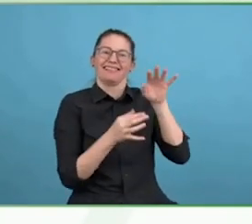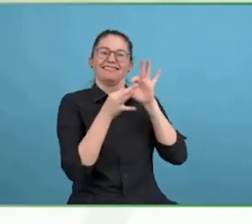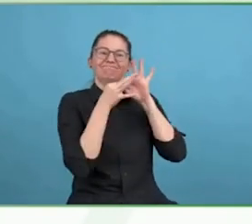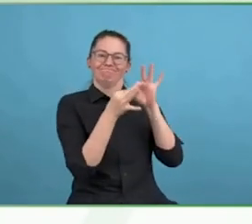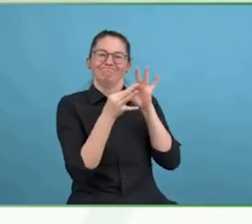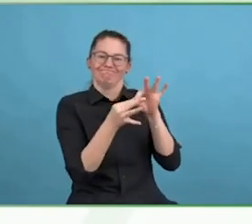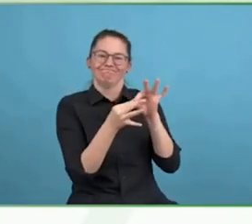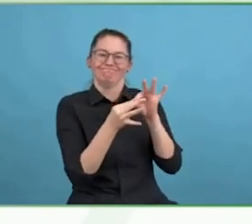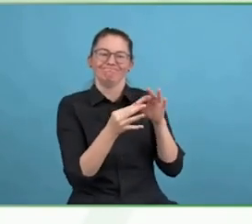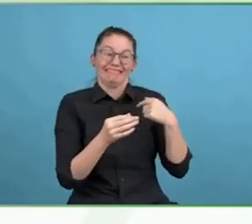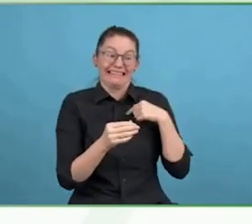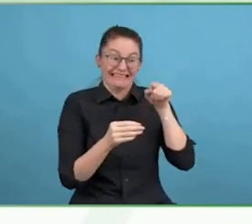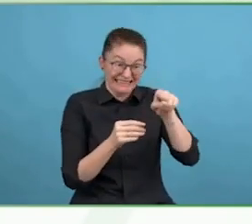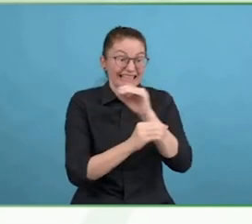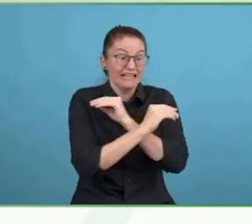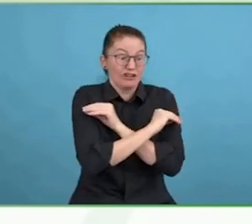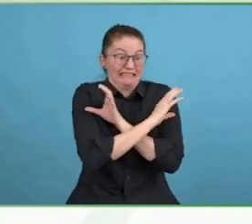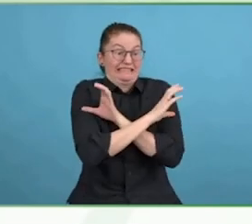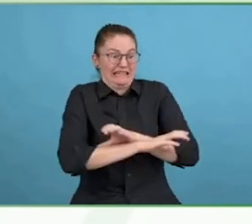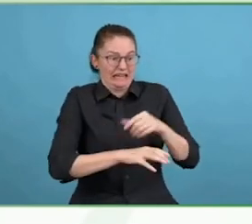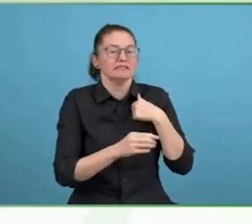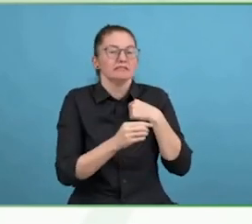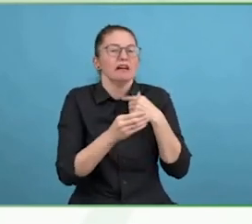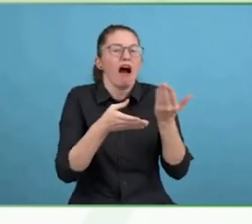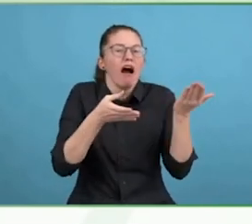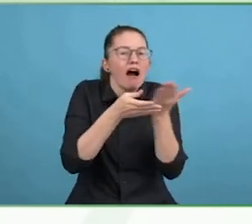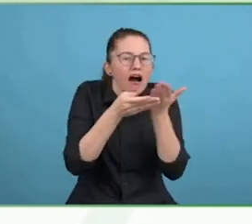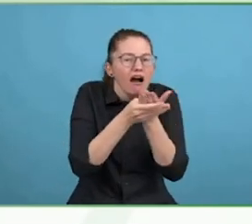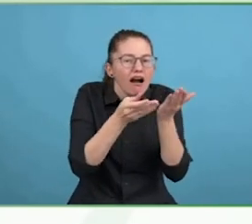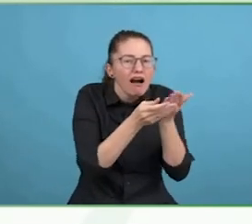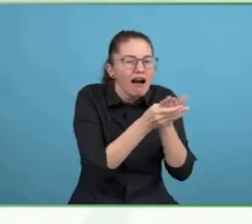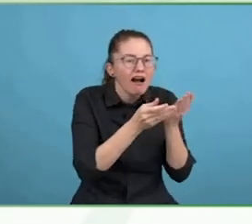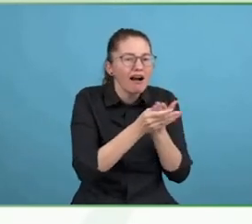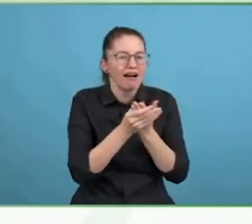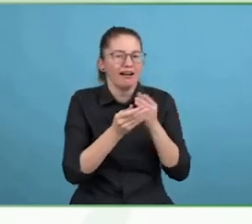I had to break down the barriers of them empowering themselves and